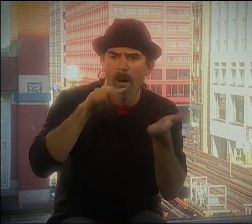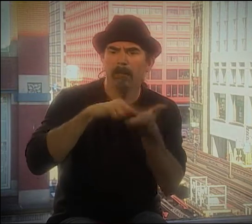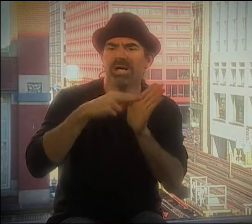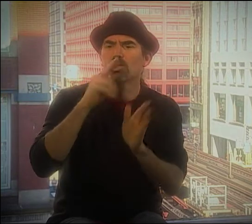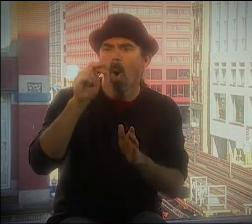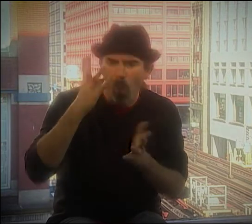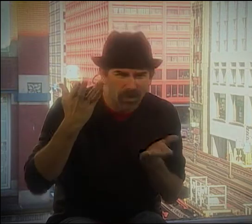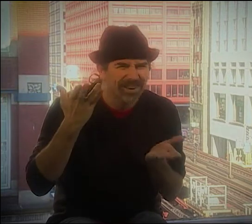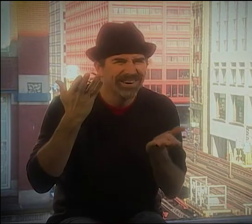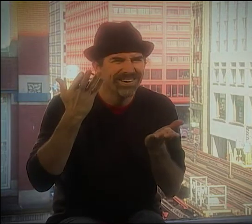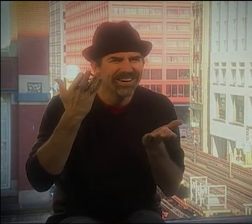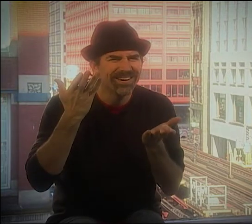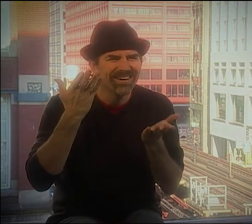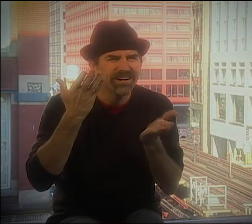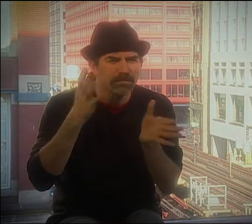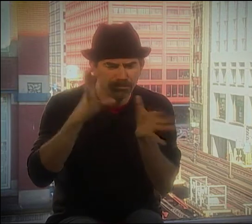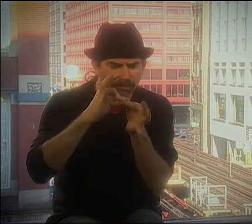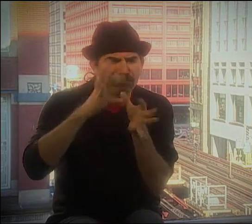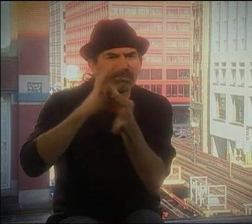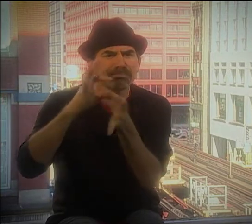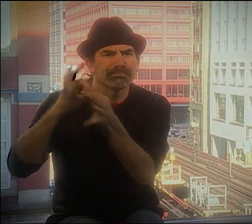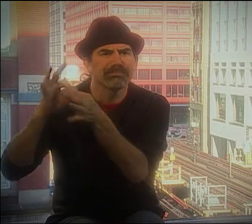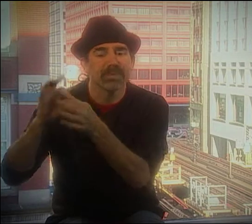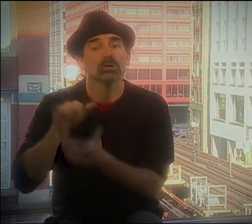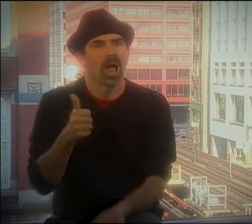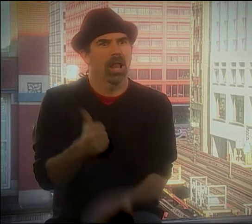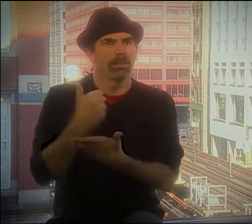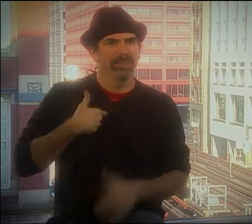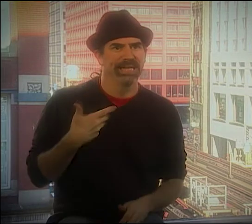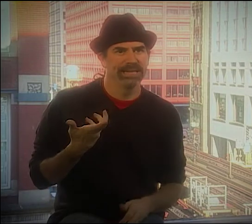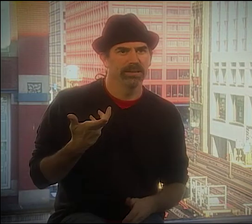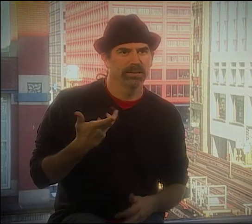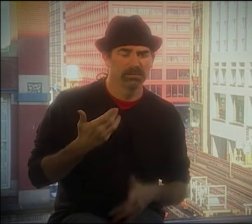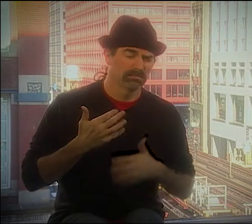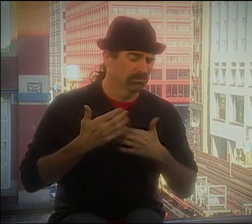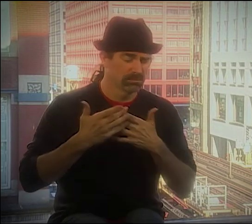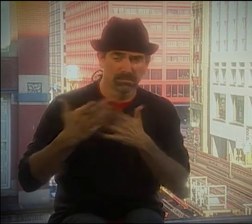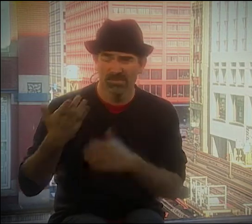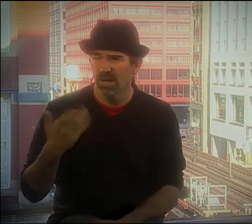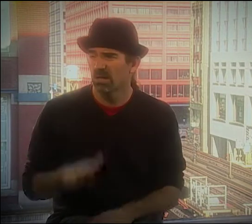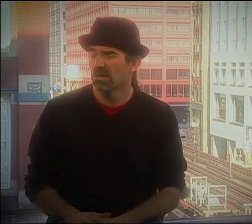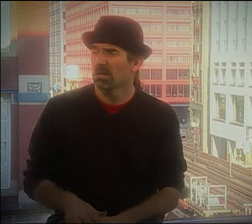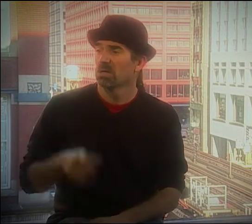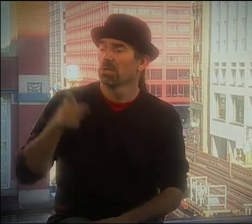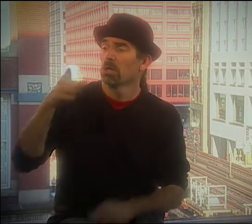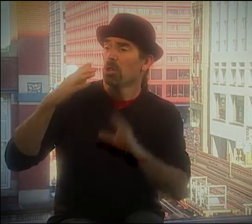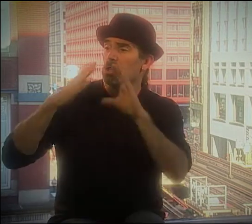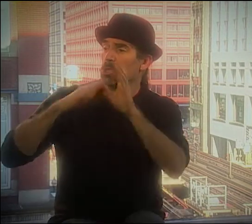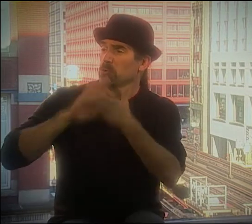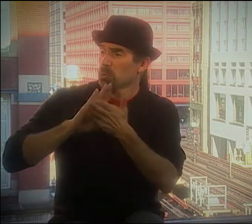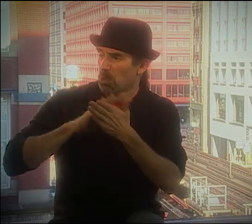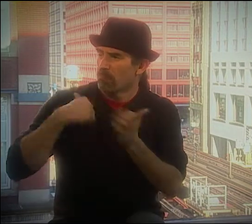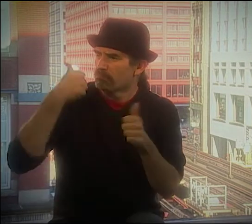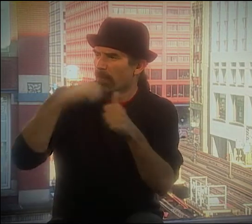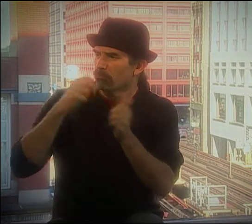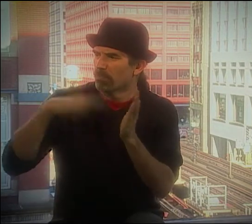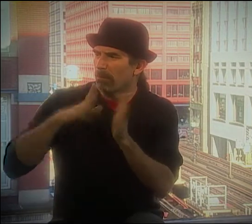SO I WAS ABLE TO CONNECT ALL THE LANGUAGE WITH THE VISUAL PART.